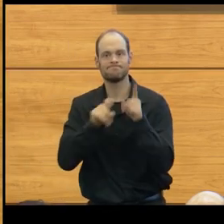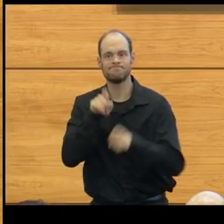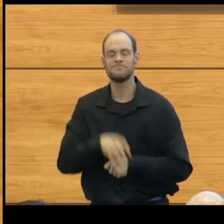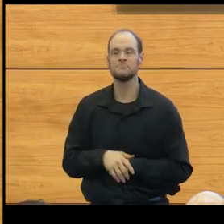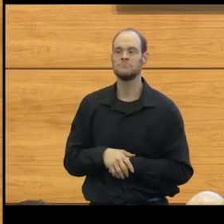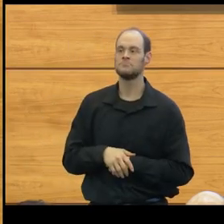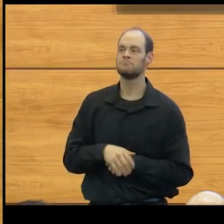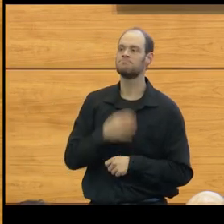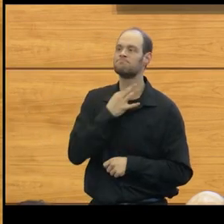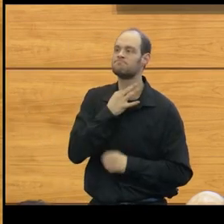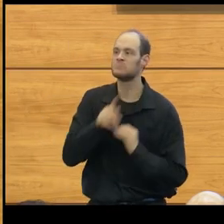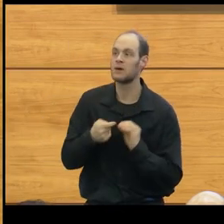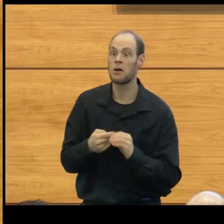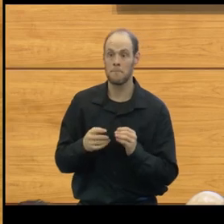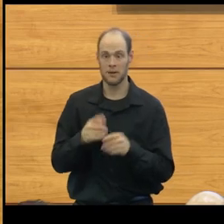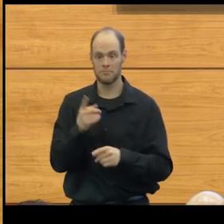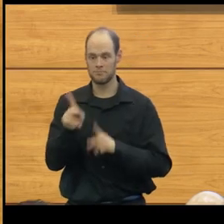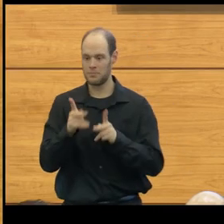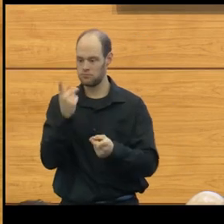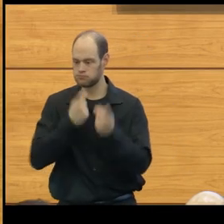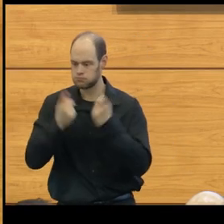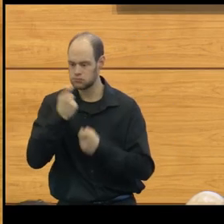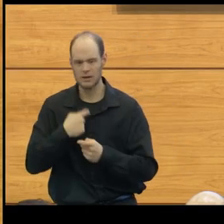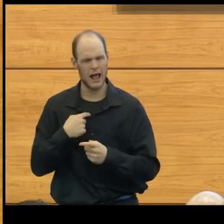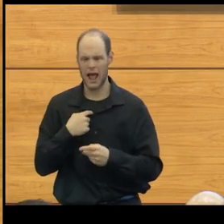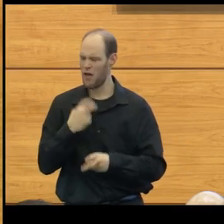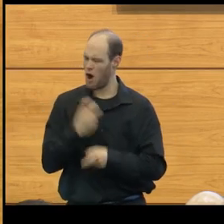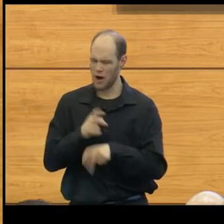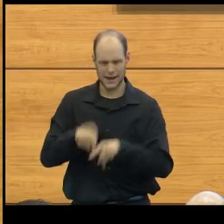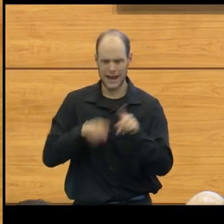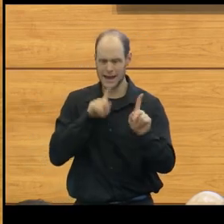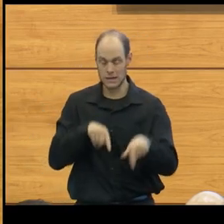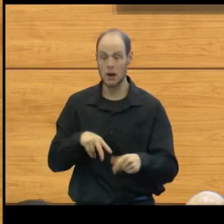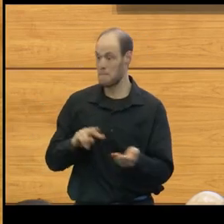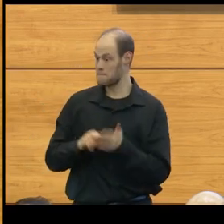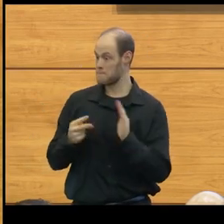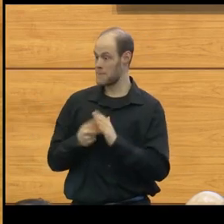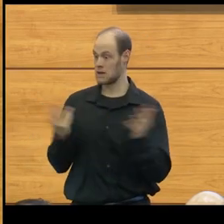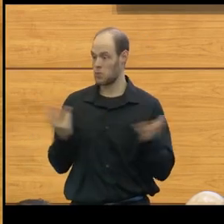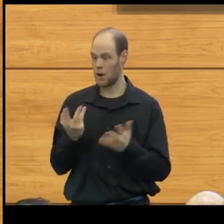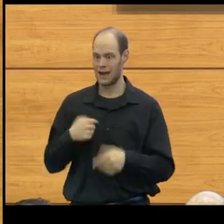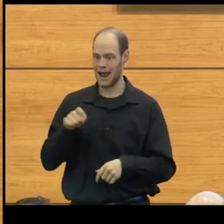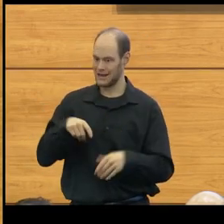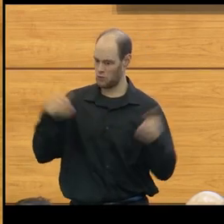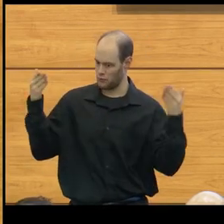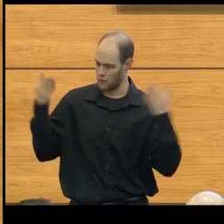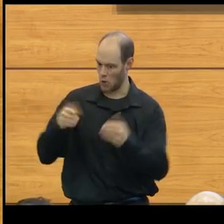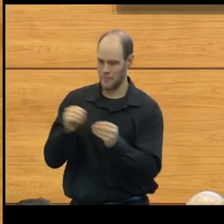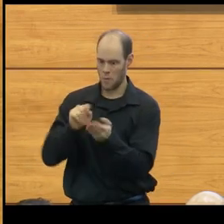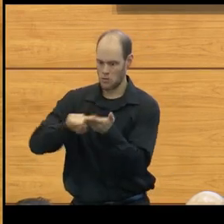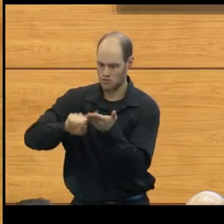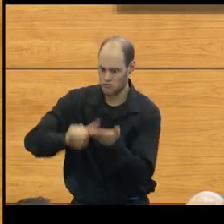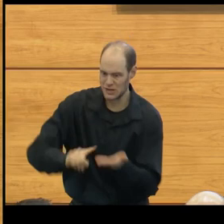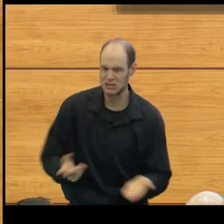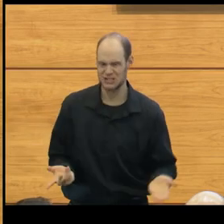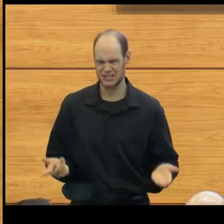that are asked of me that are the hardest that I can't answer means that's the area that I should be focusing on for my next question,